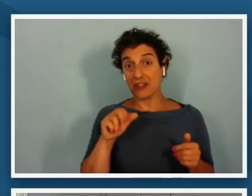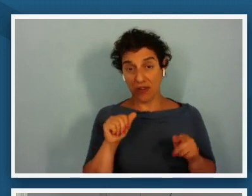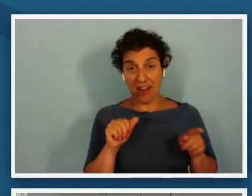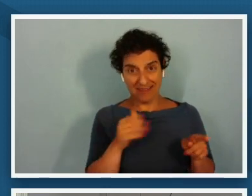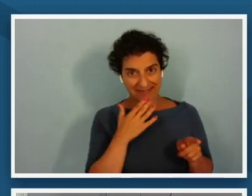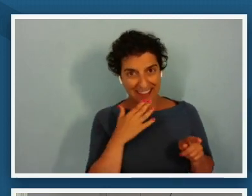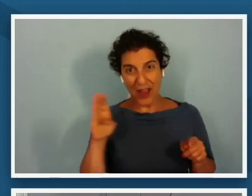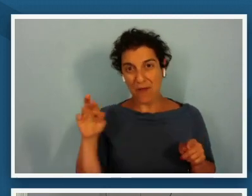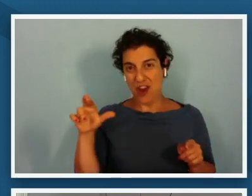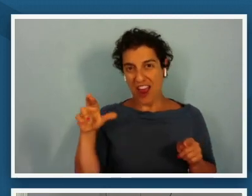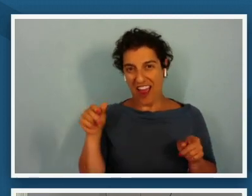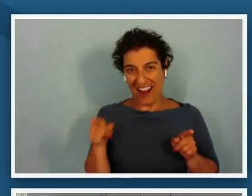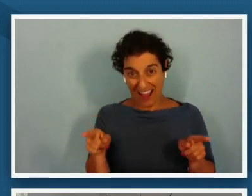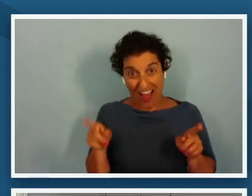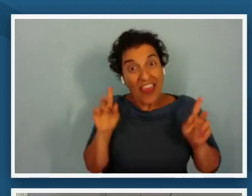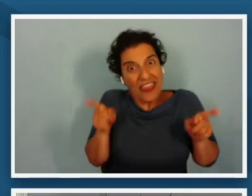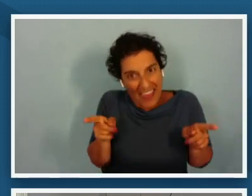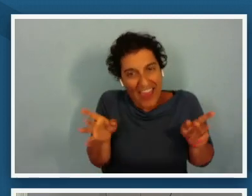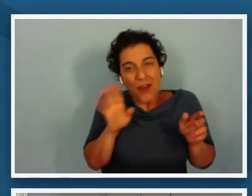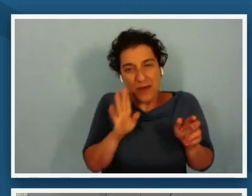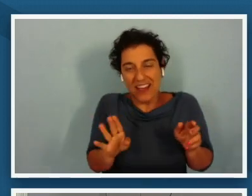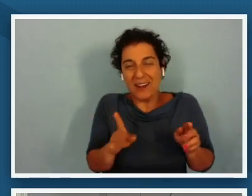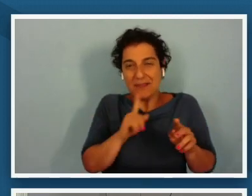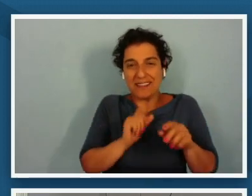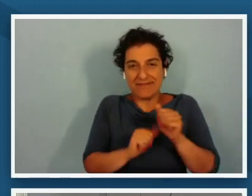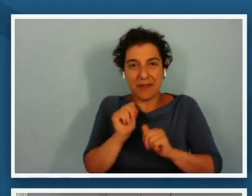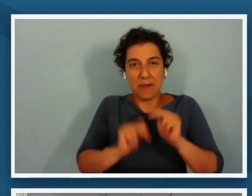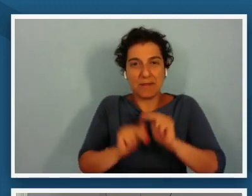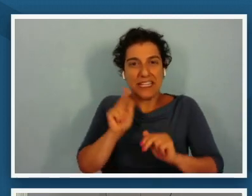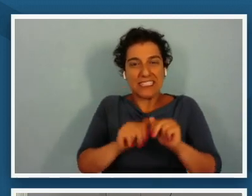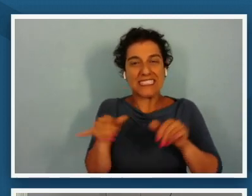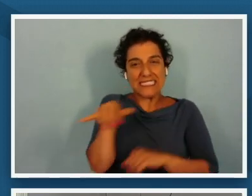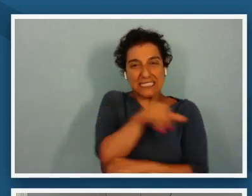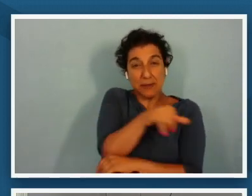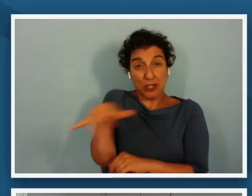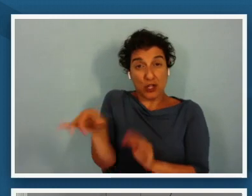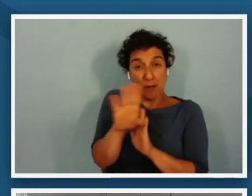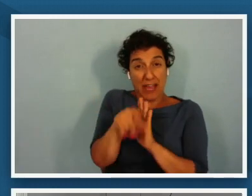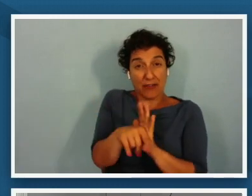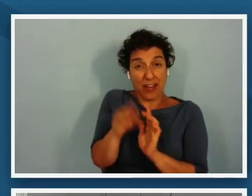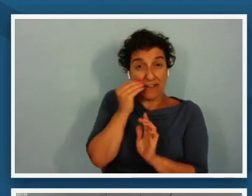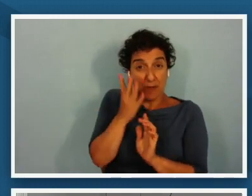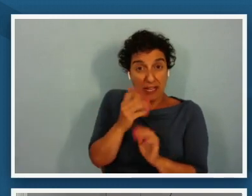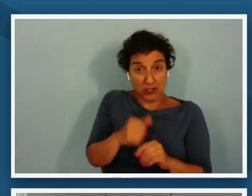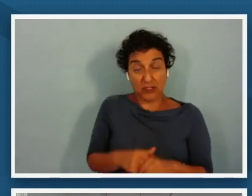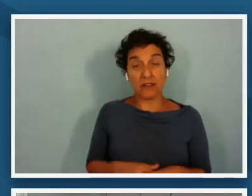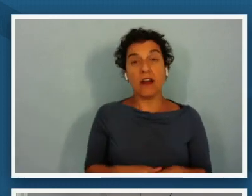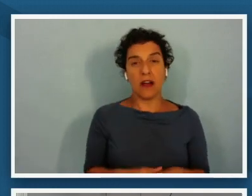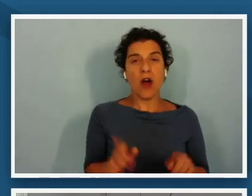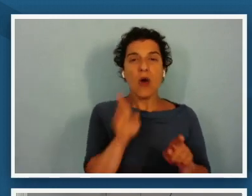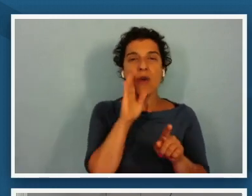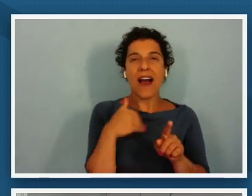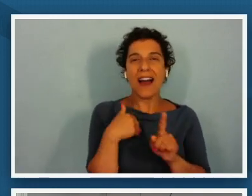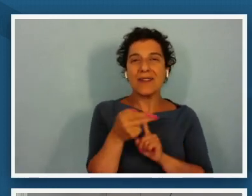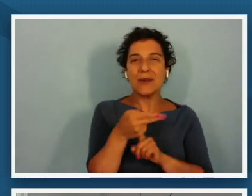to be building um some more background information so and all the while we'll